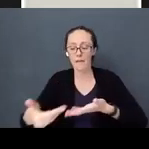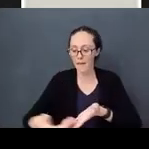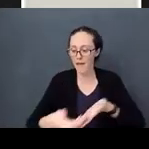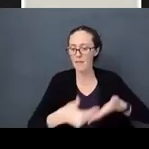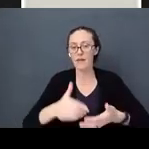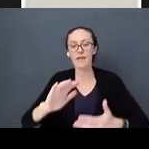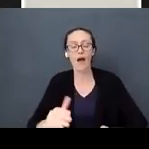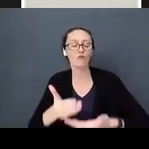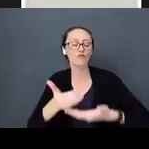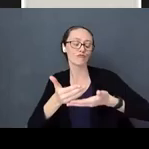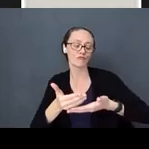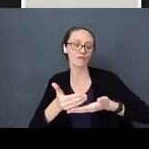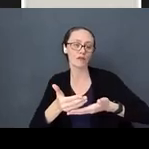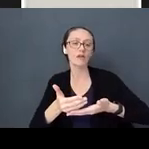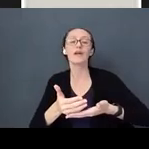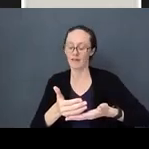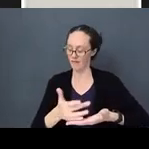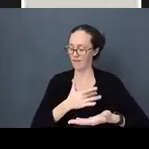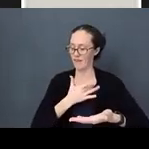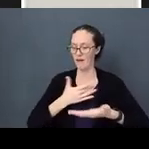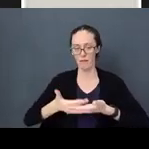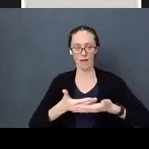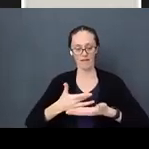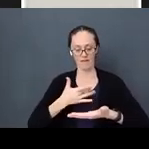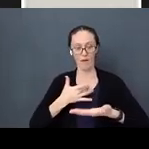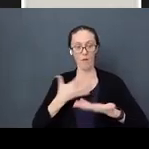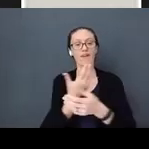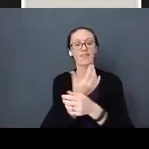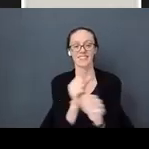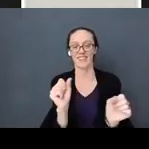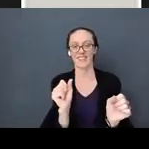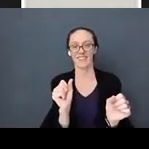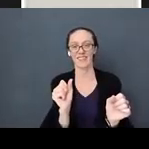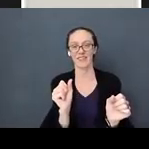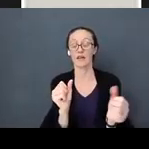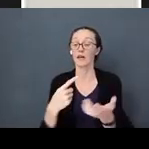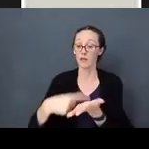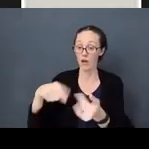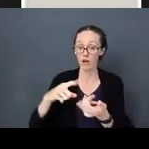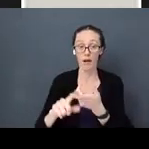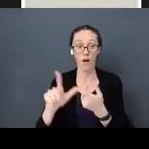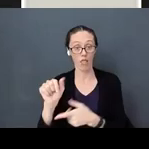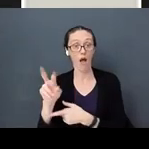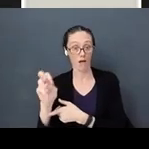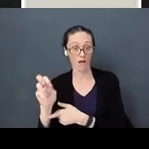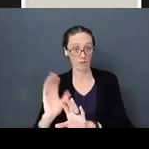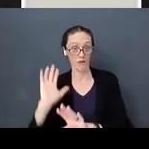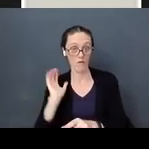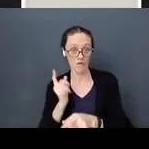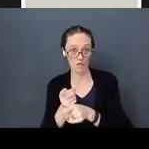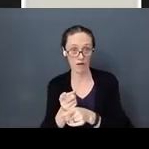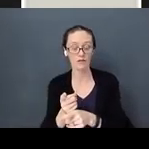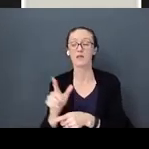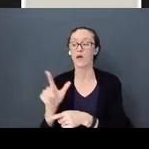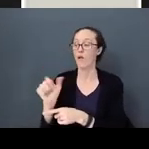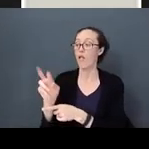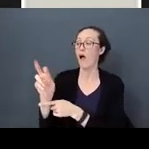that touch helps the baby to feel safe. When we talked about love before, love means touch